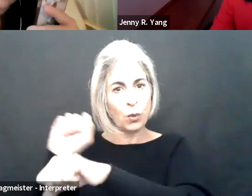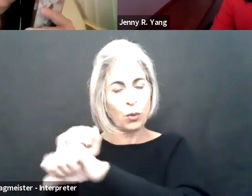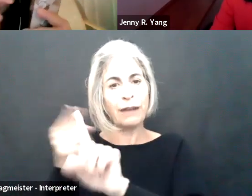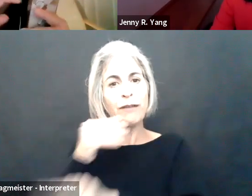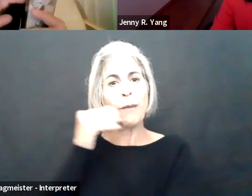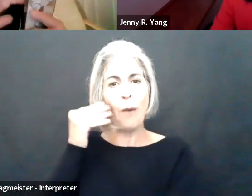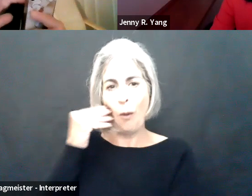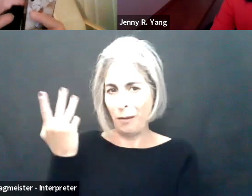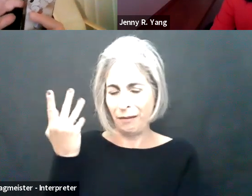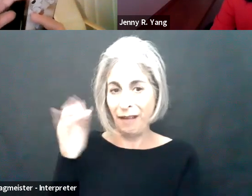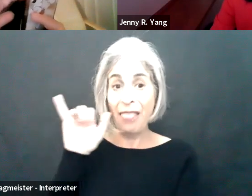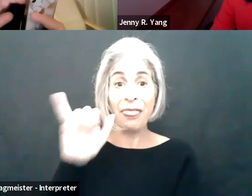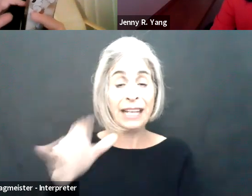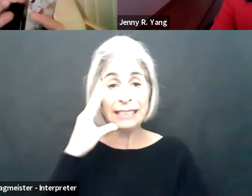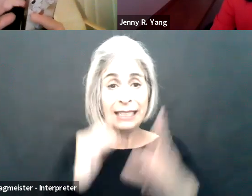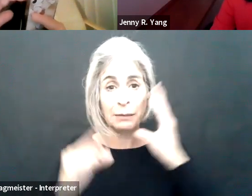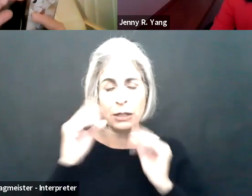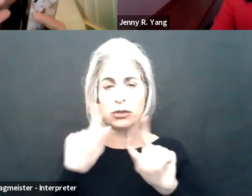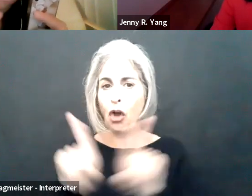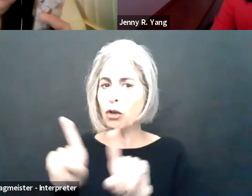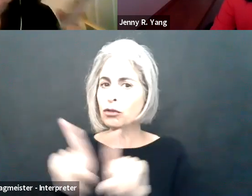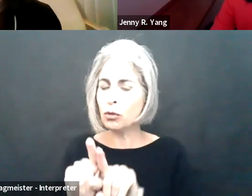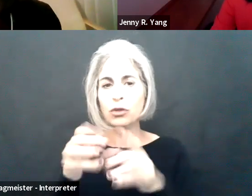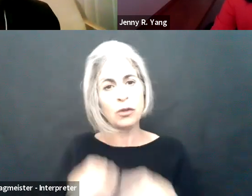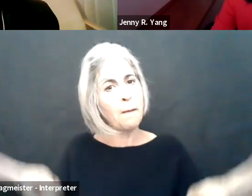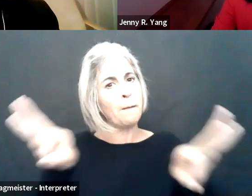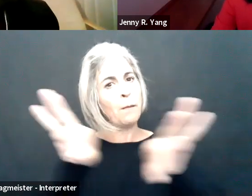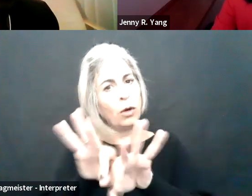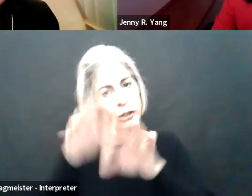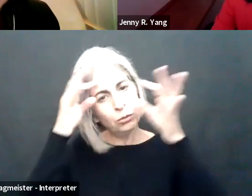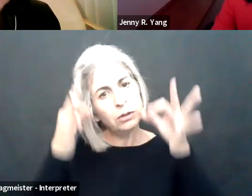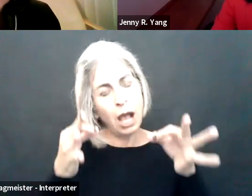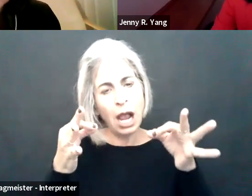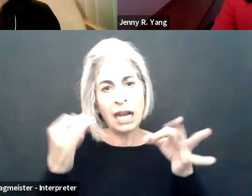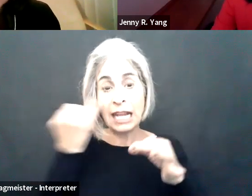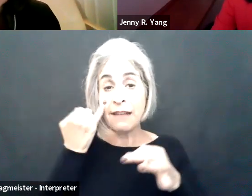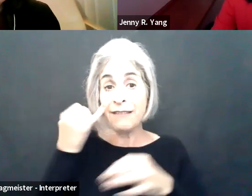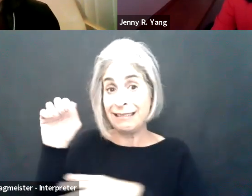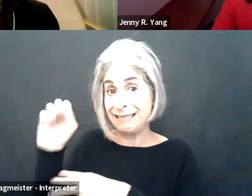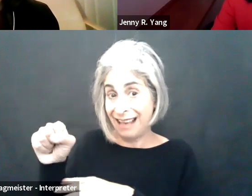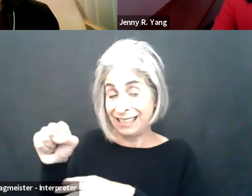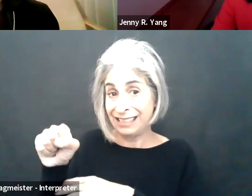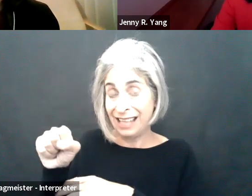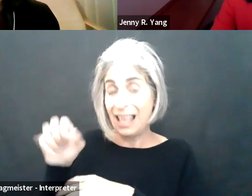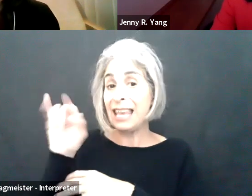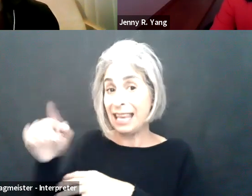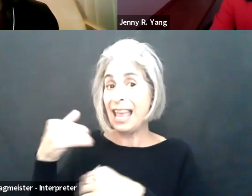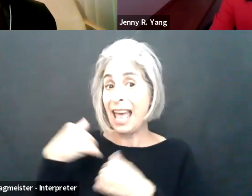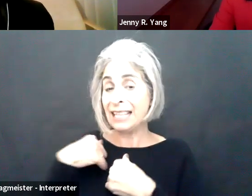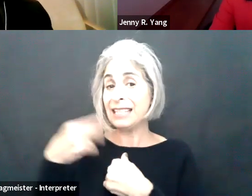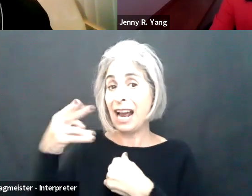while teleworking. This experience would also be relevant